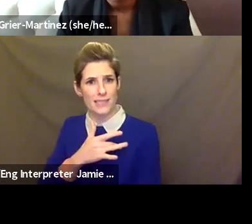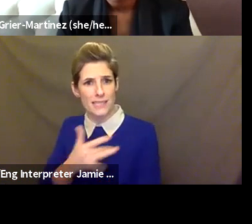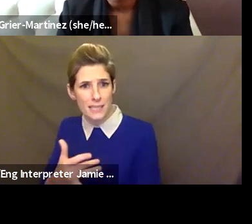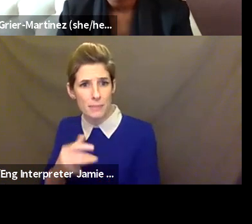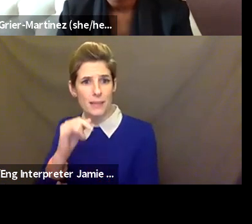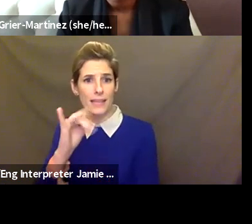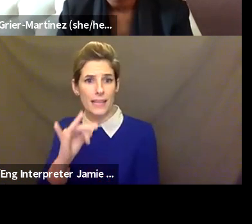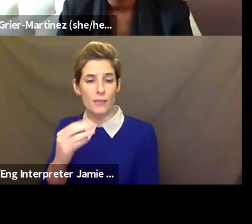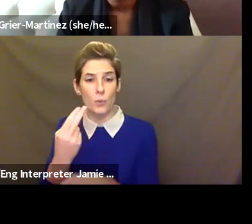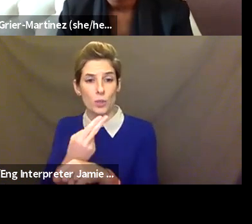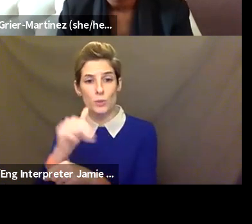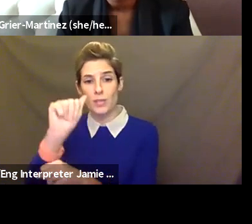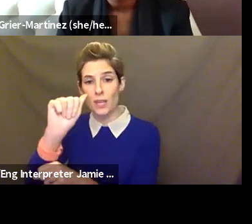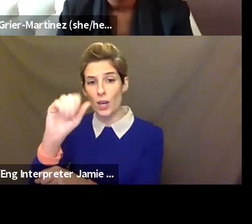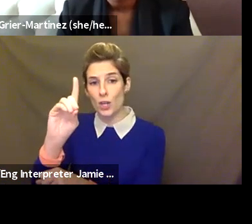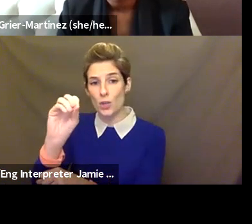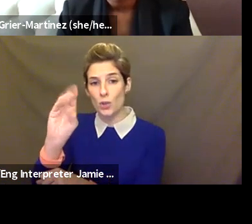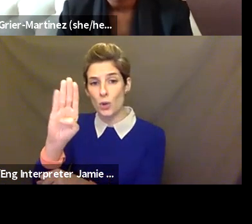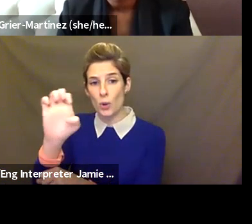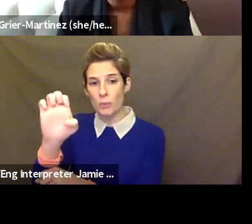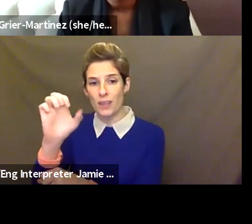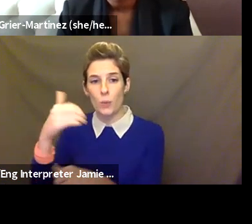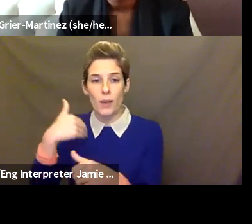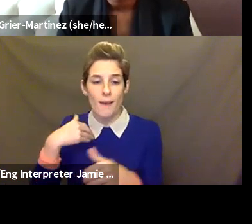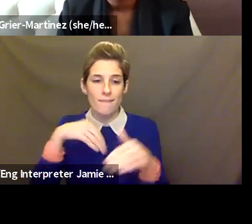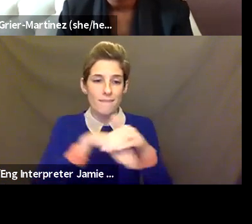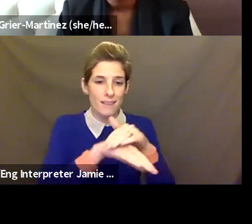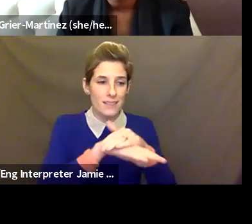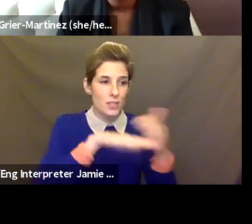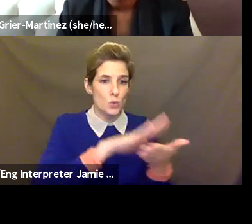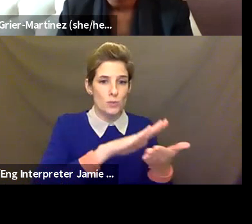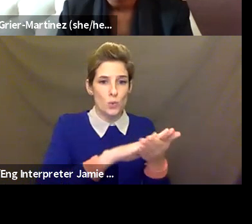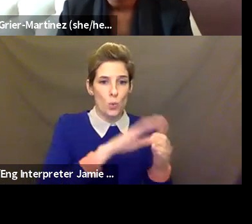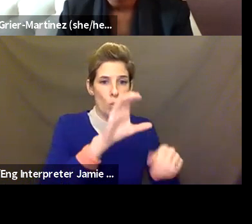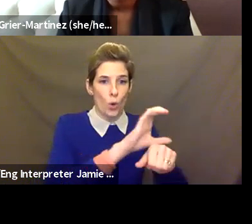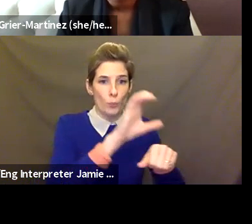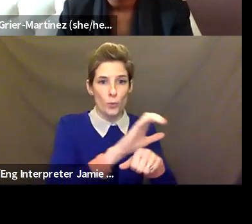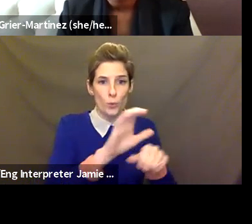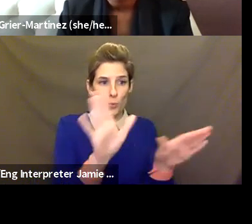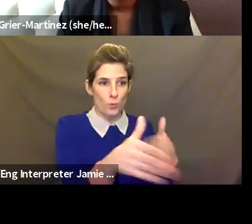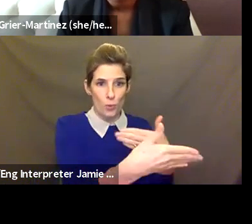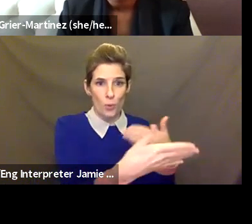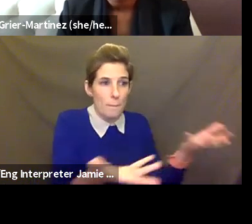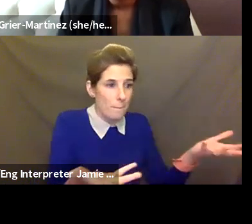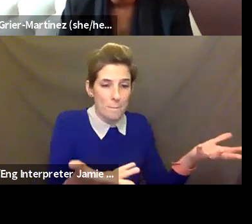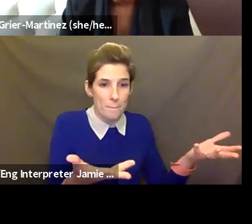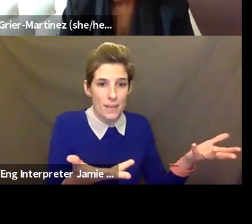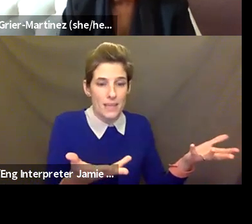already has set up. So in that particular situation where it was a small program, we couldn't make the Creative Cloud